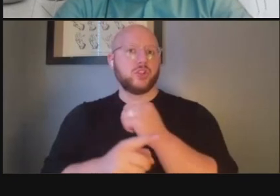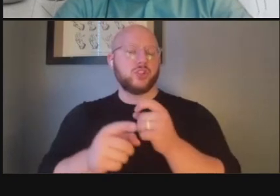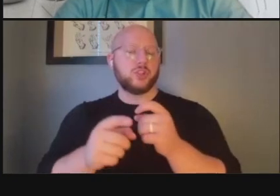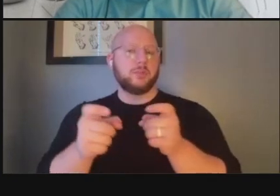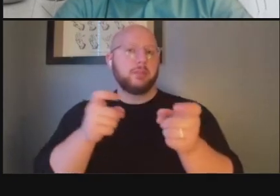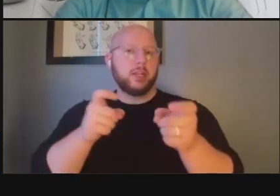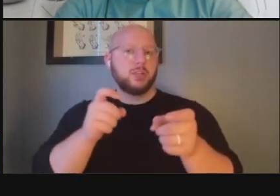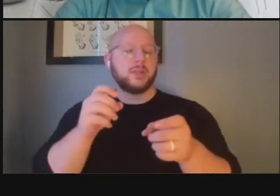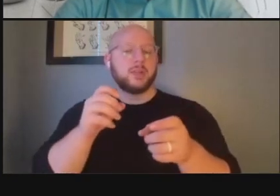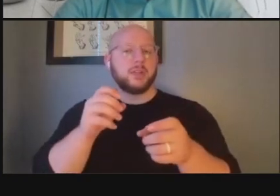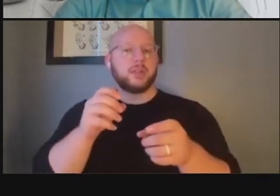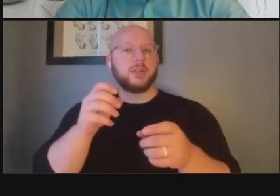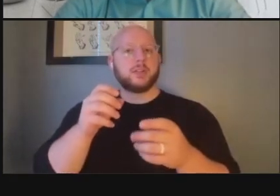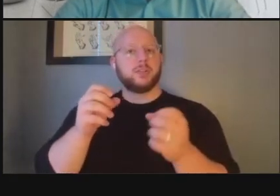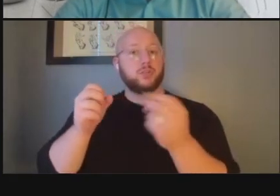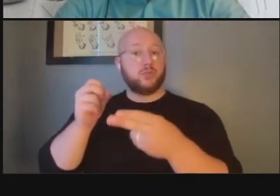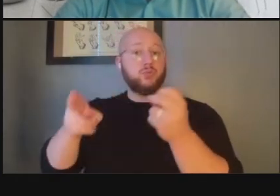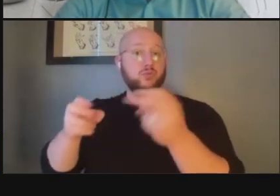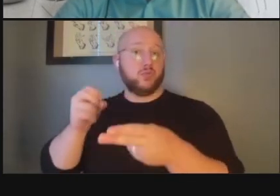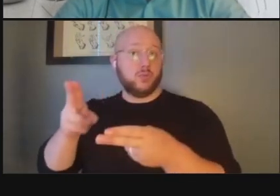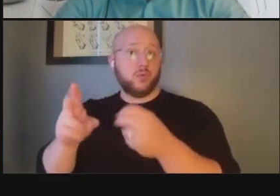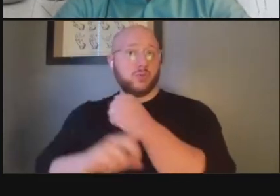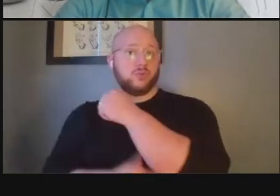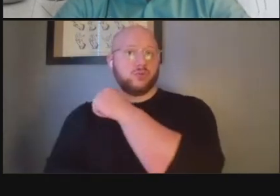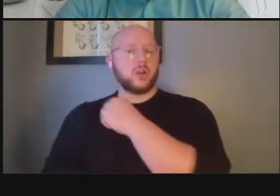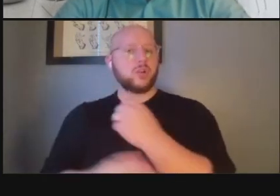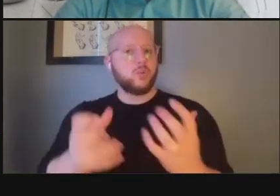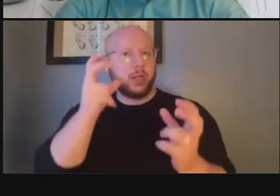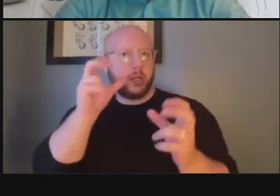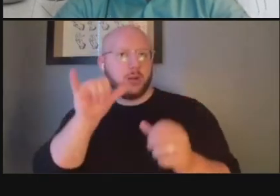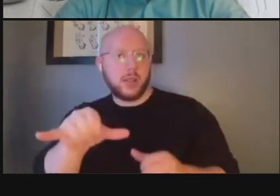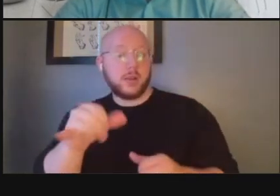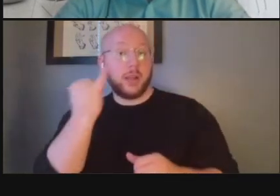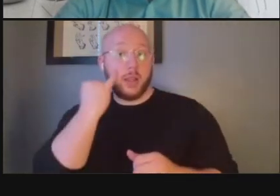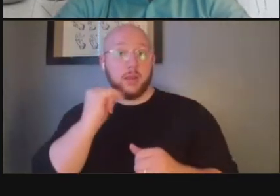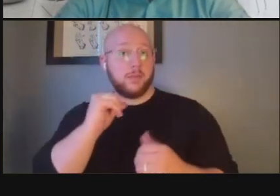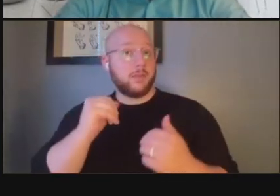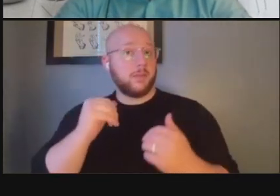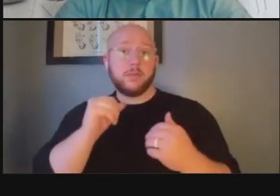put the trash uh i think we want to hear that if there's not enough trash cans or recycling